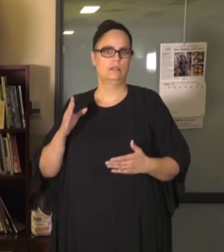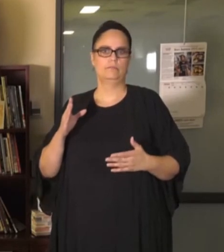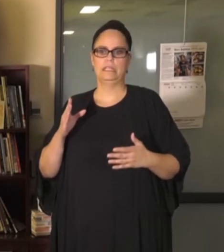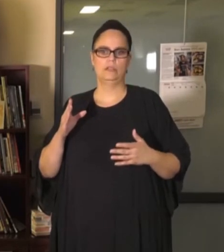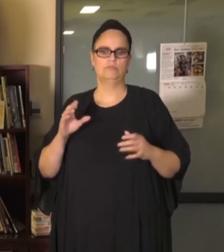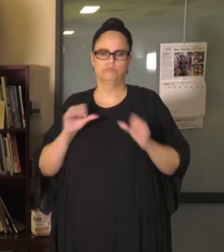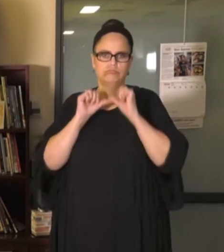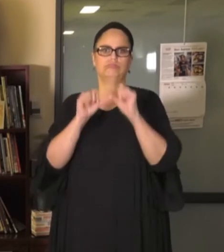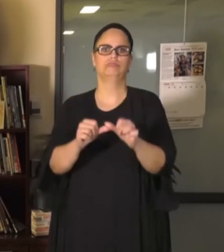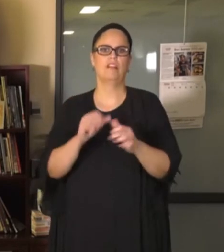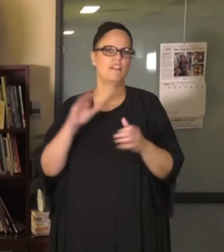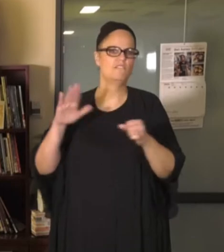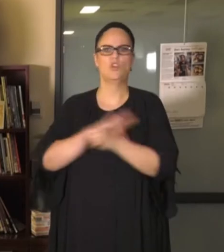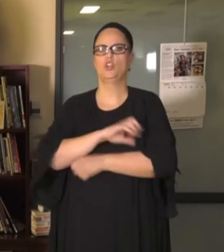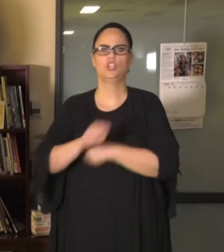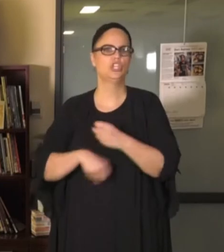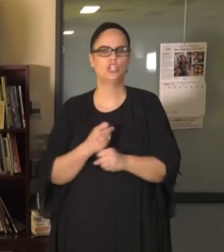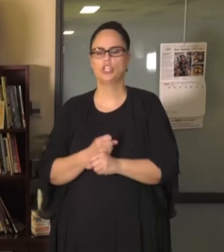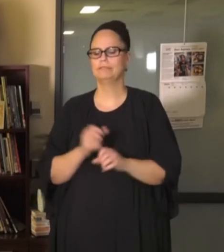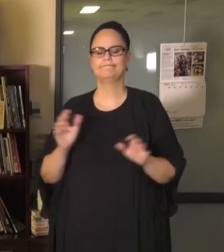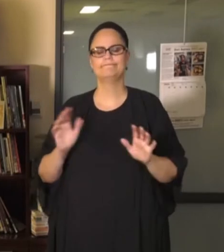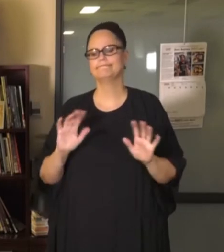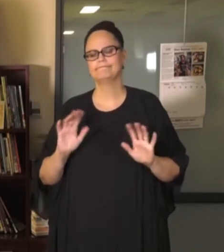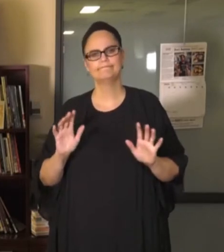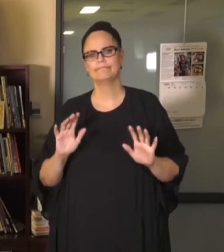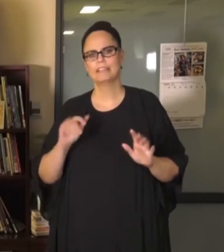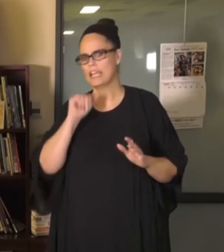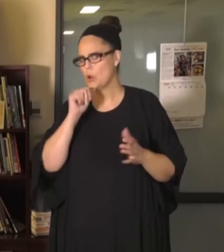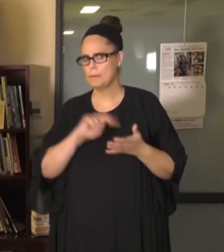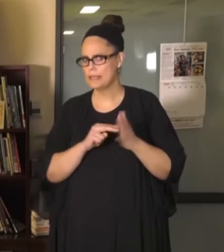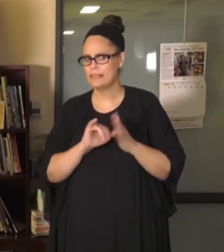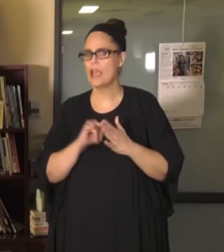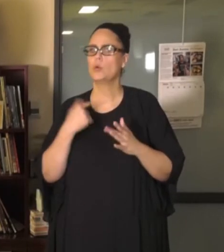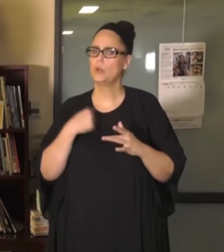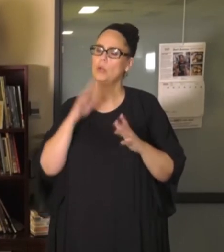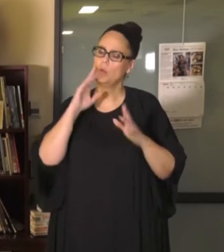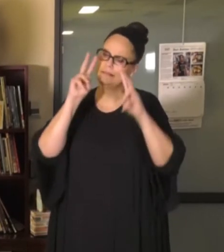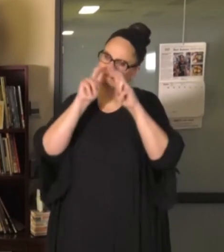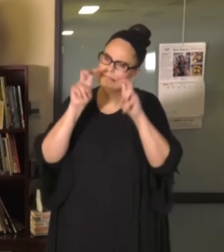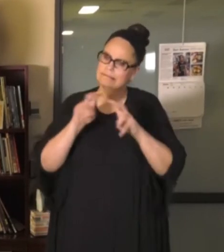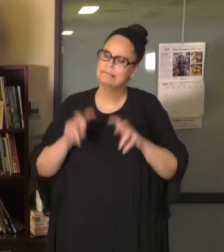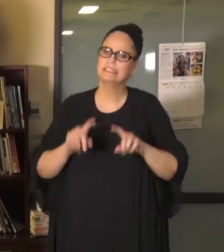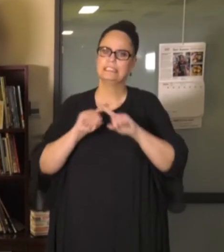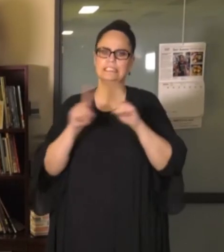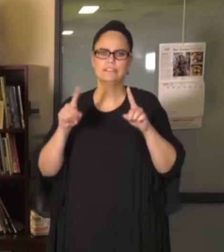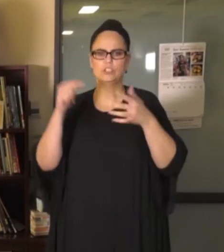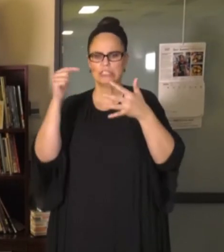that we will be looking carefully at other factors as we move forward - and we'll be communicating with you